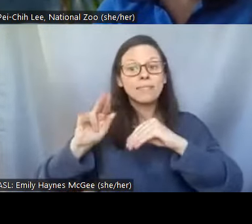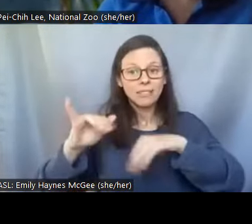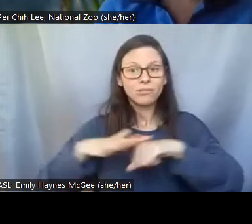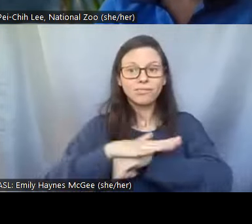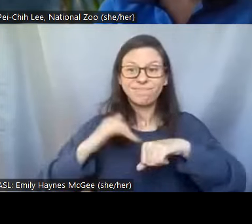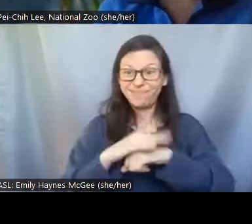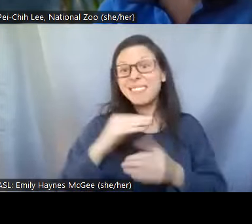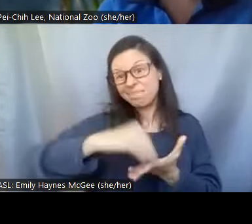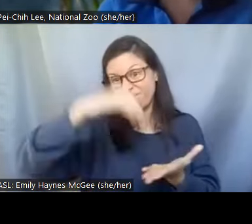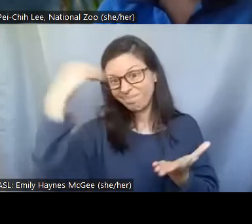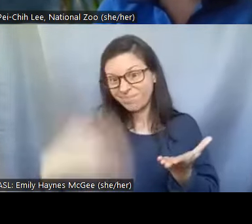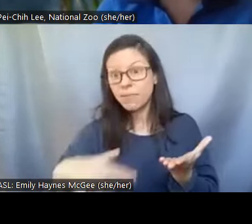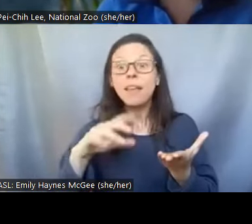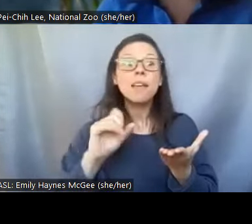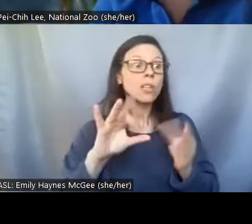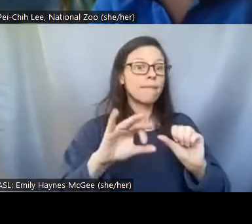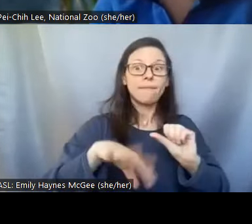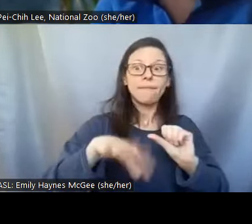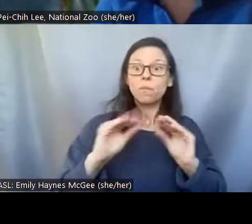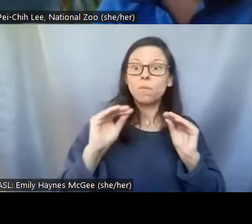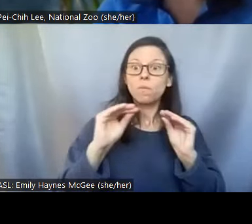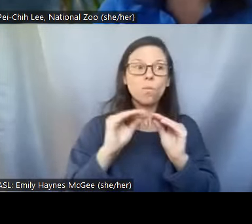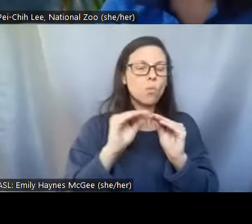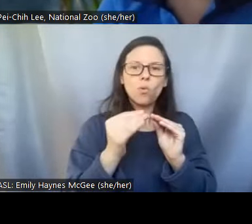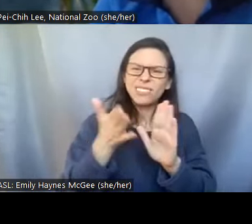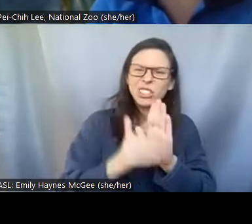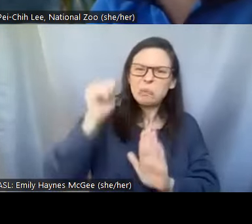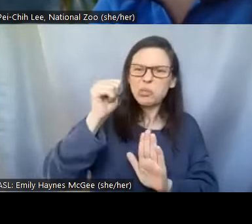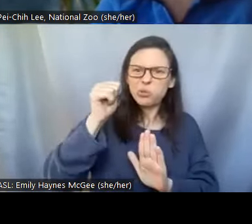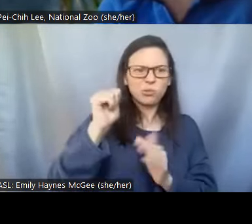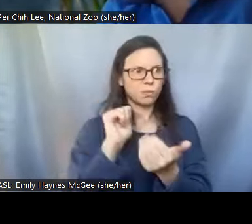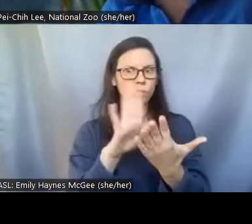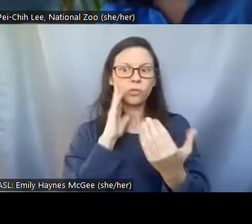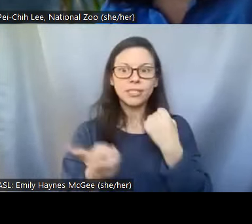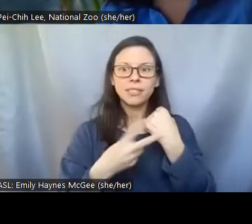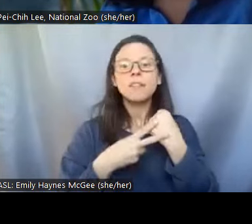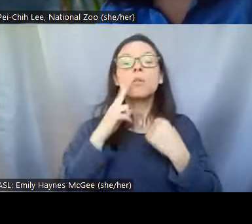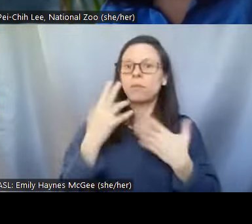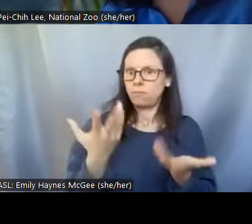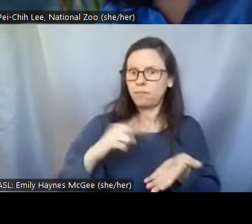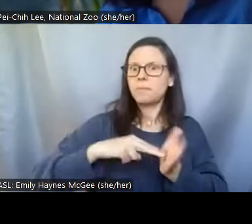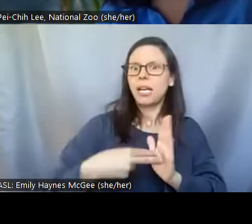way to store them that would definitely save us a lot of money and time. >>Shellie: Alex and Andrew definitely